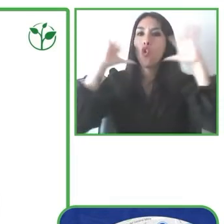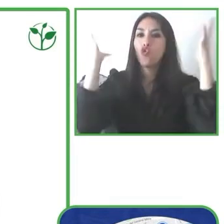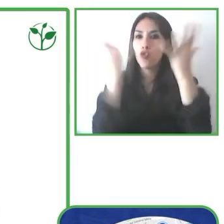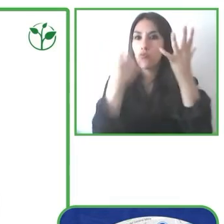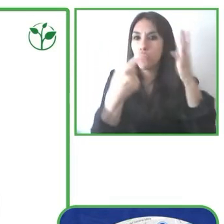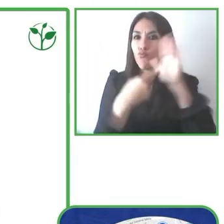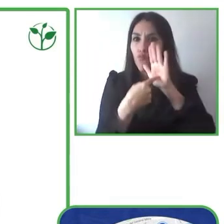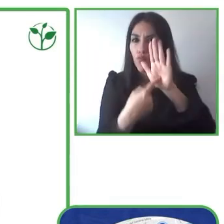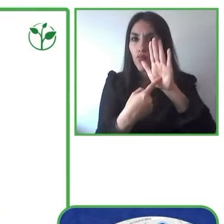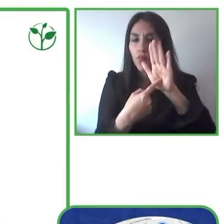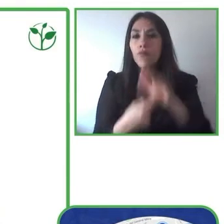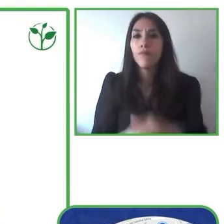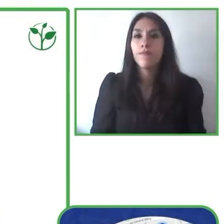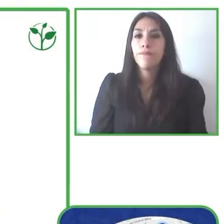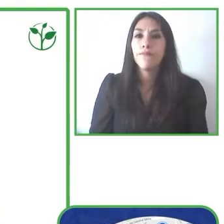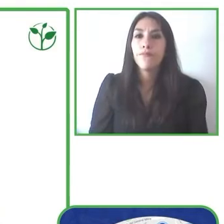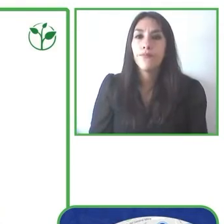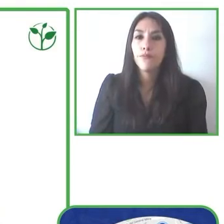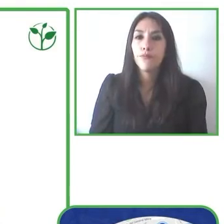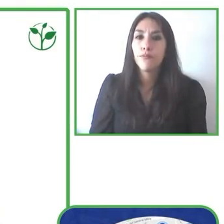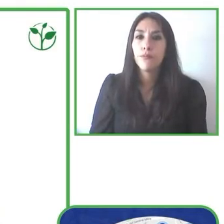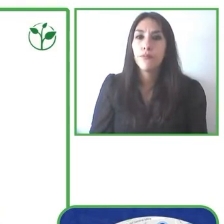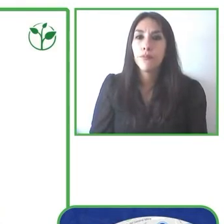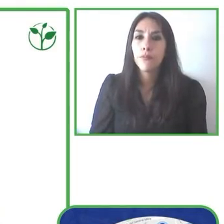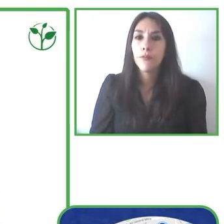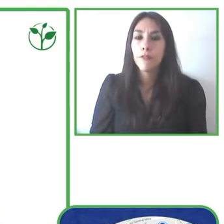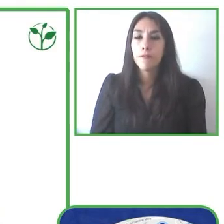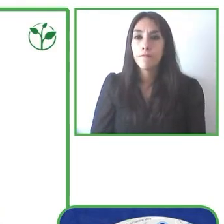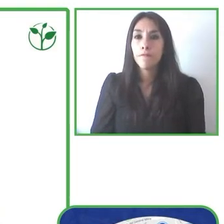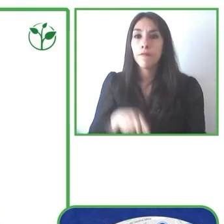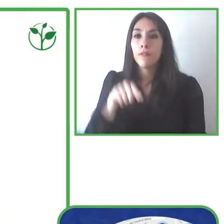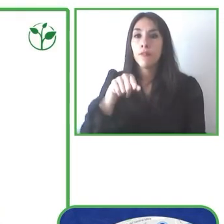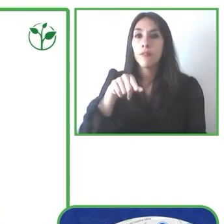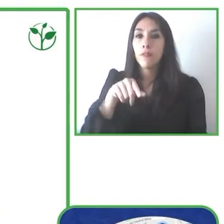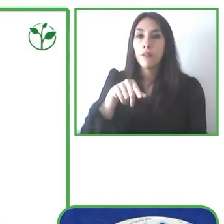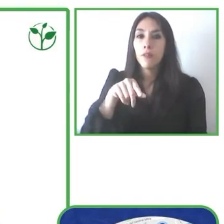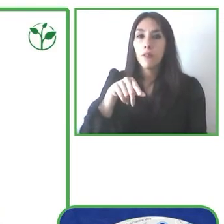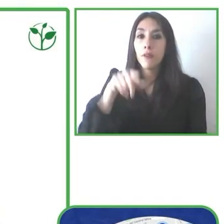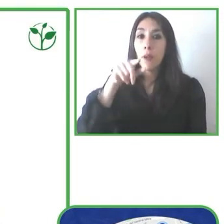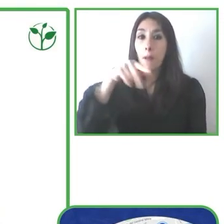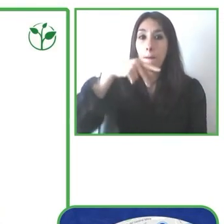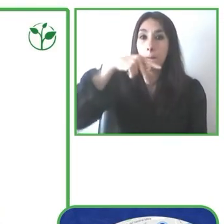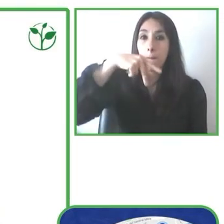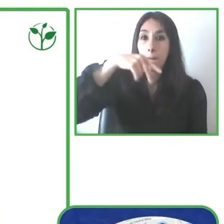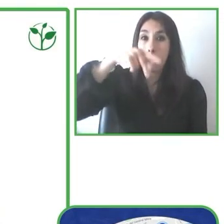platform that is free for users and first it provides all of